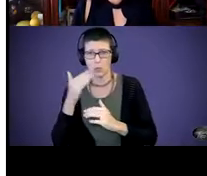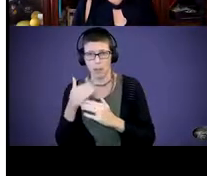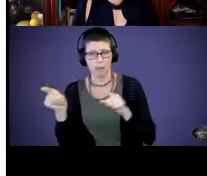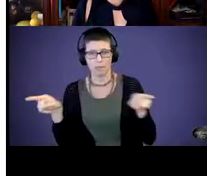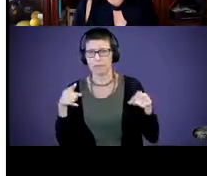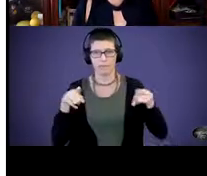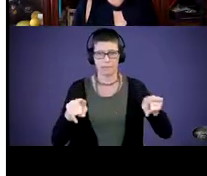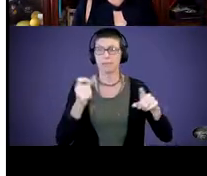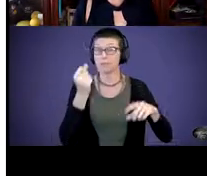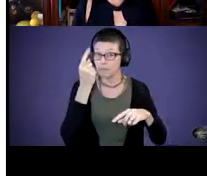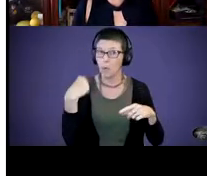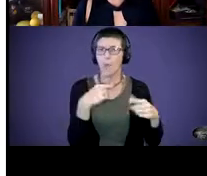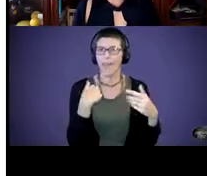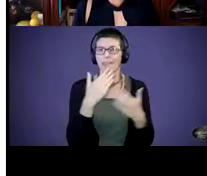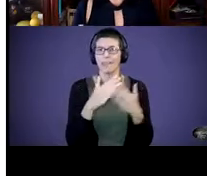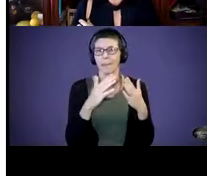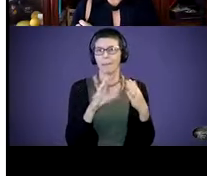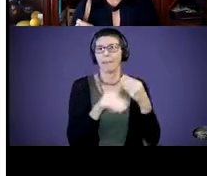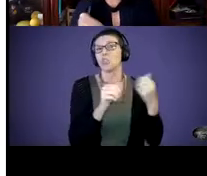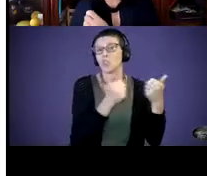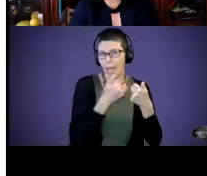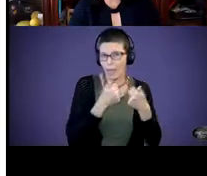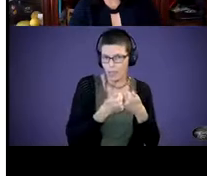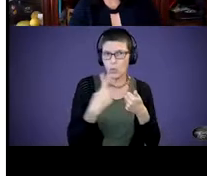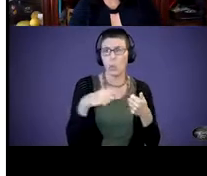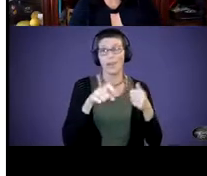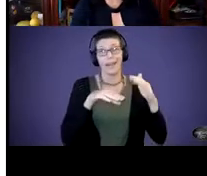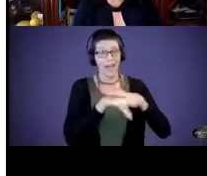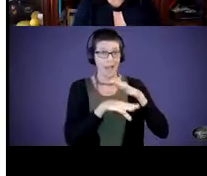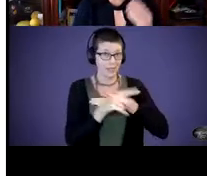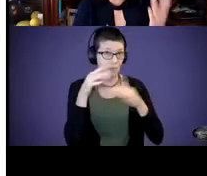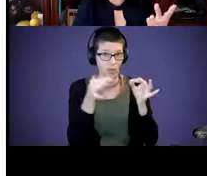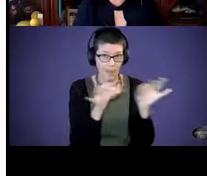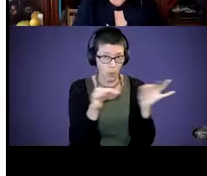that we have some additional challenges. We need access to language, whether that's technology,